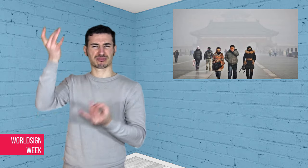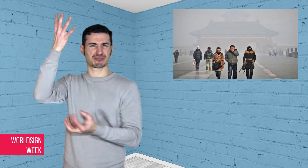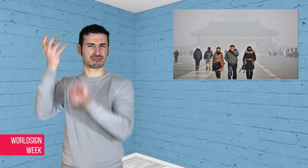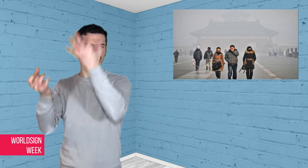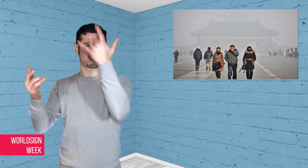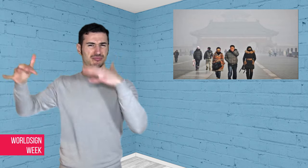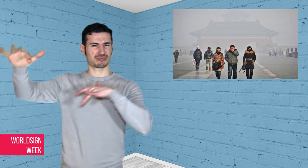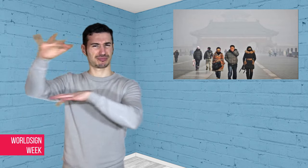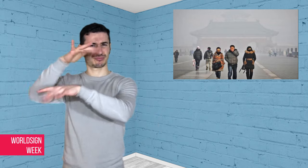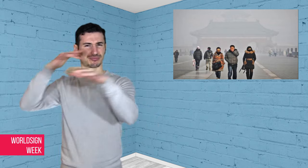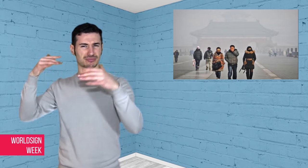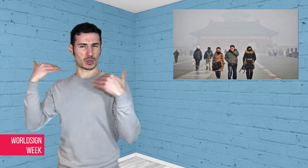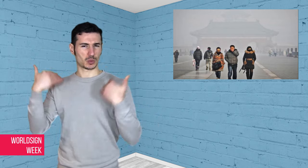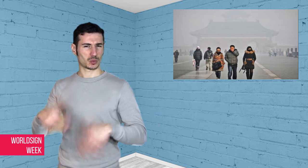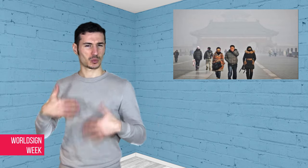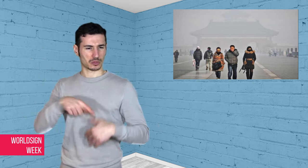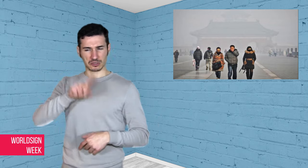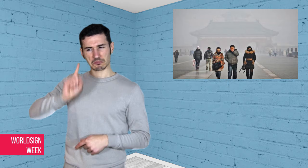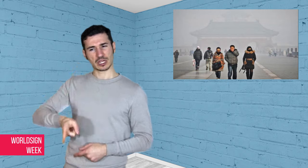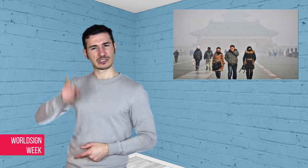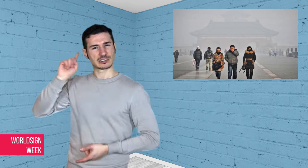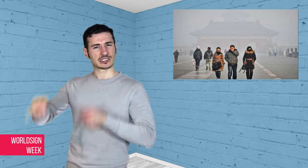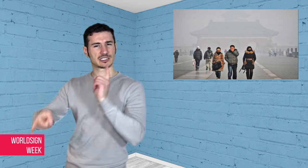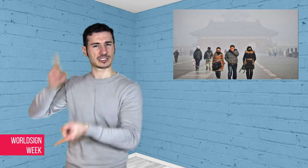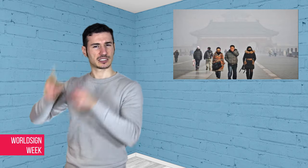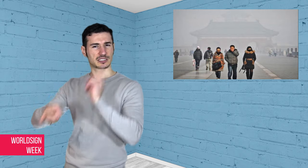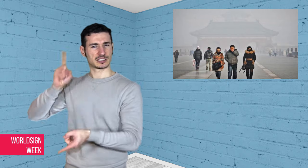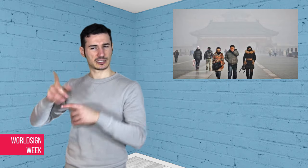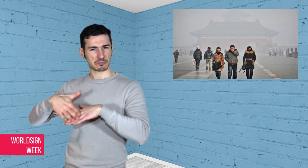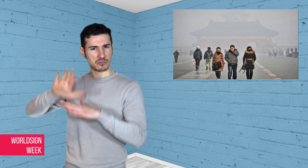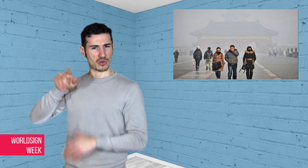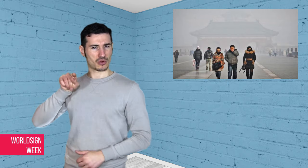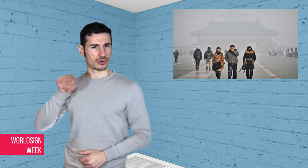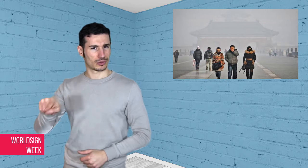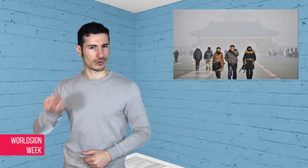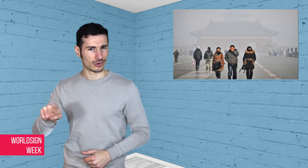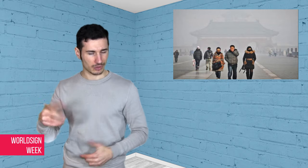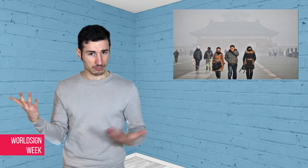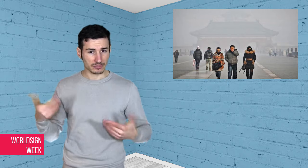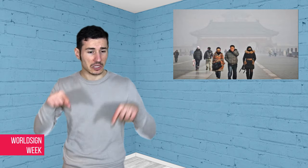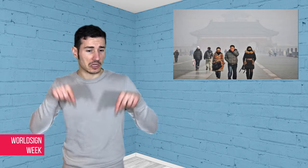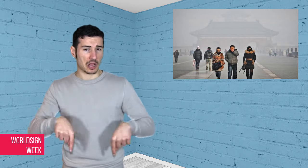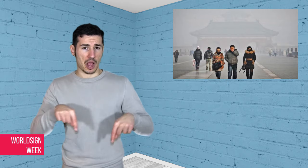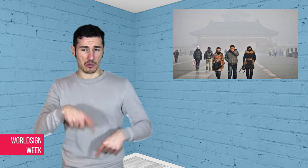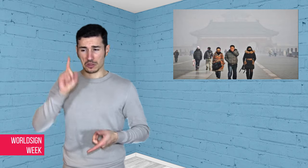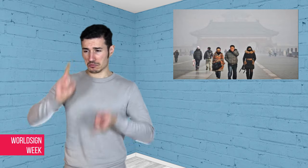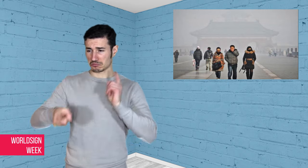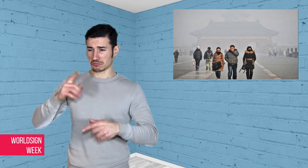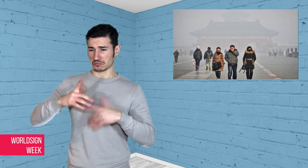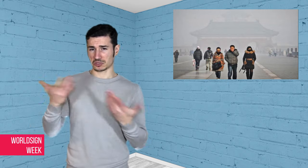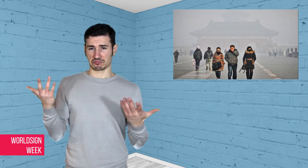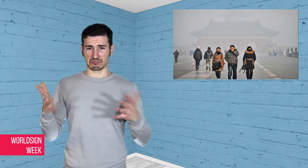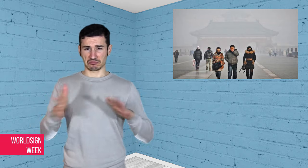bother them enough and “they will carry on polluting”. China continues to